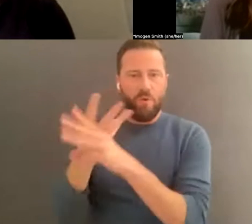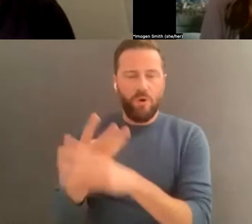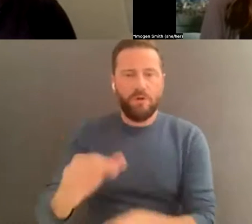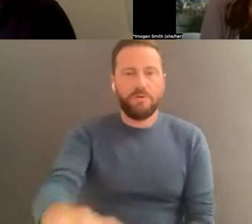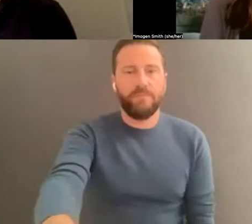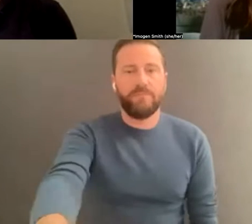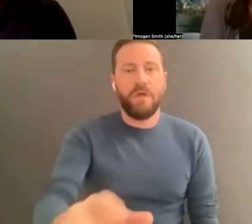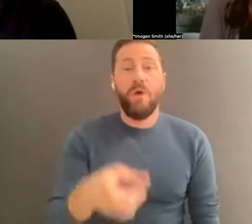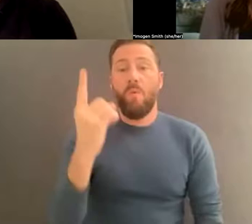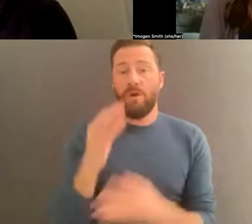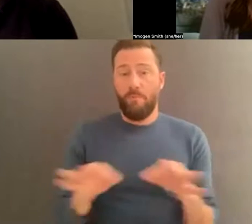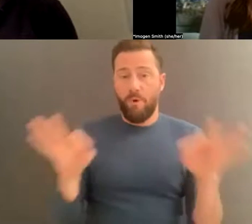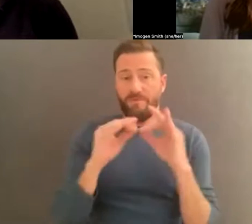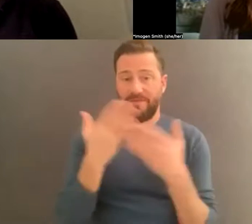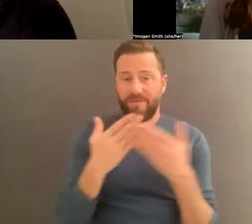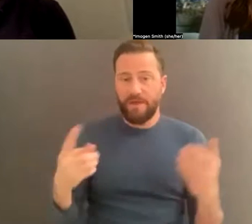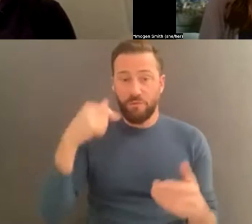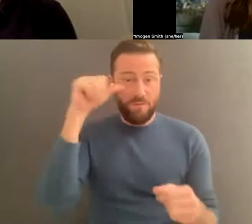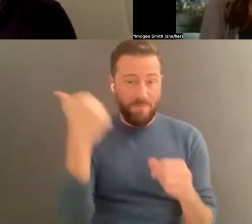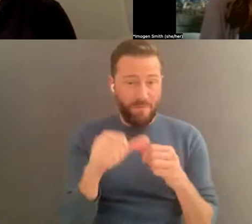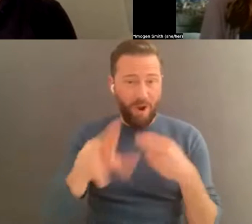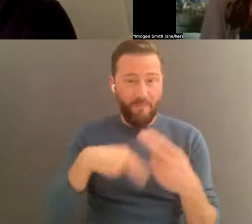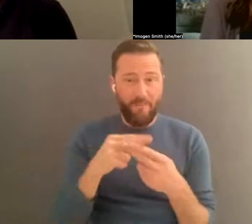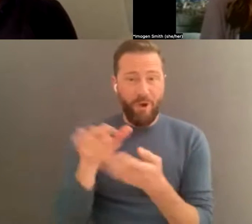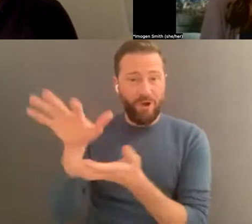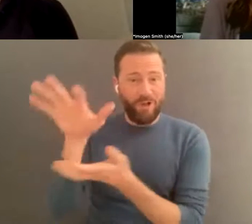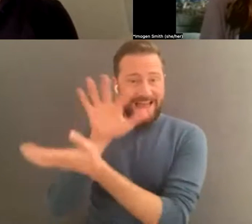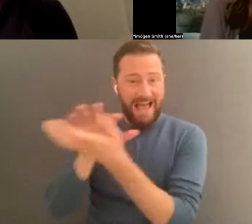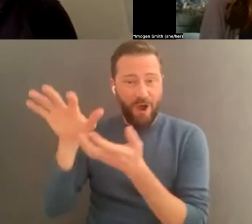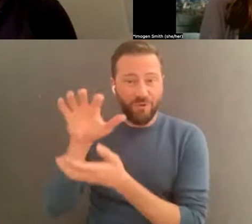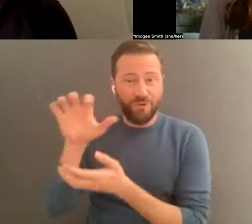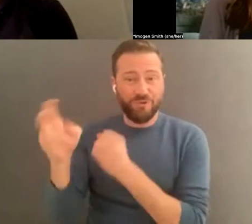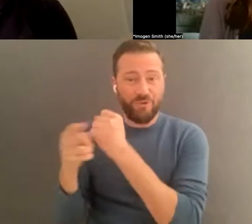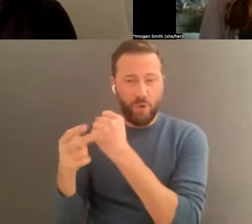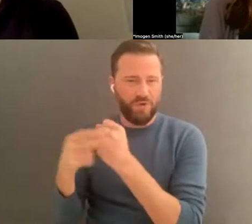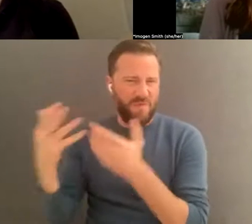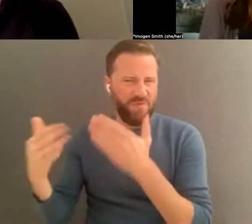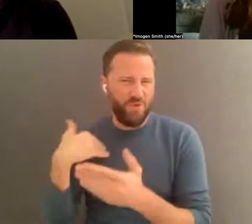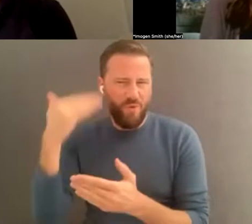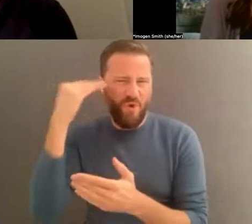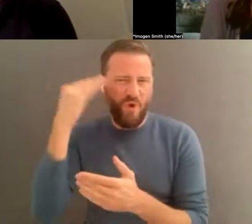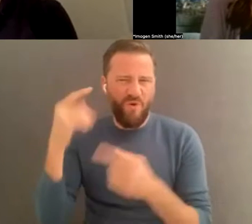about cloud storage: You may be familiar with those platforms I just named like a Google Drive or a Dropbox